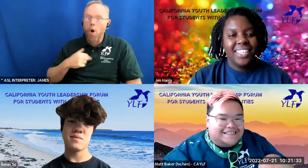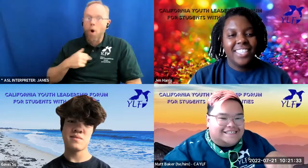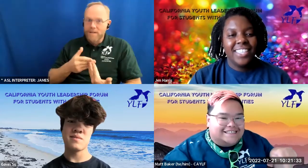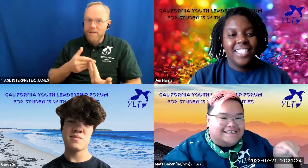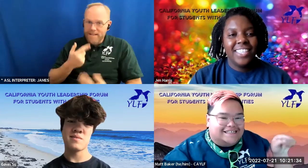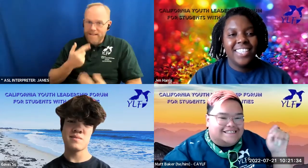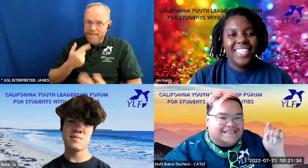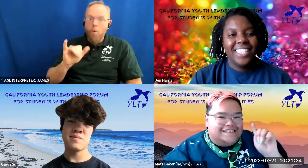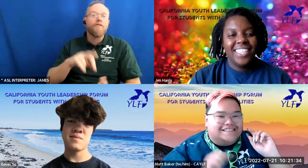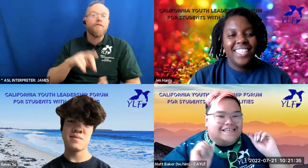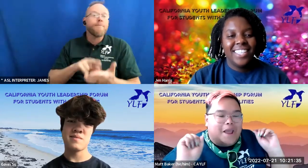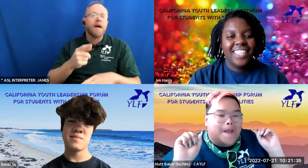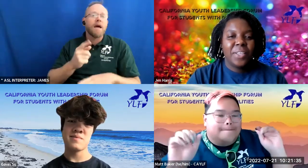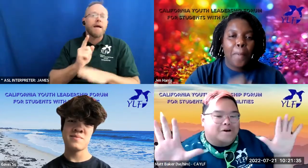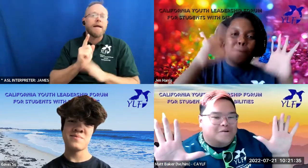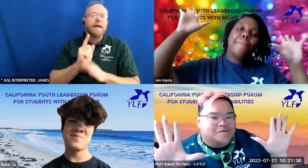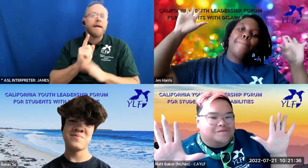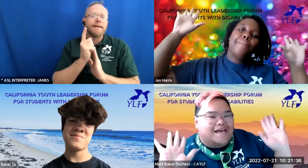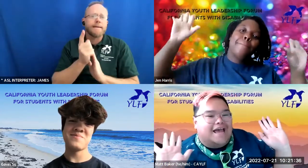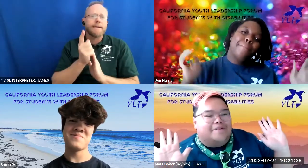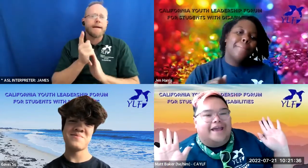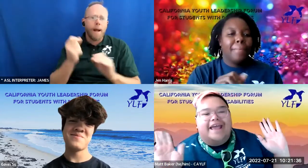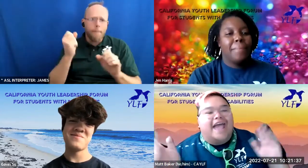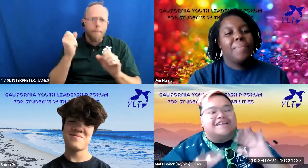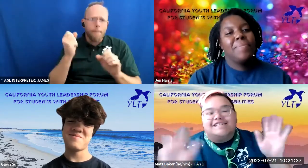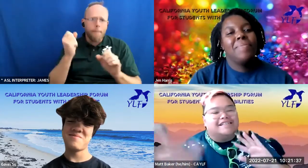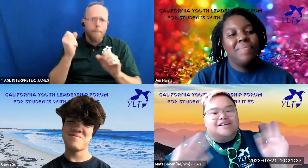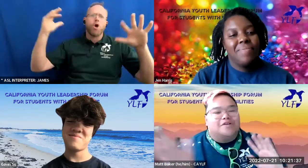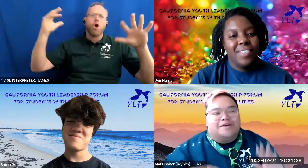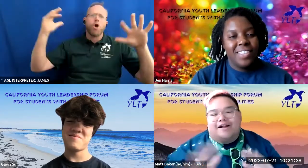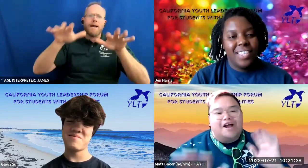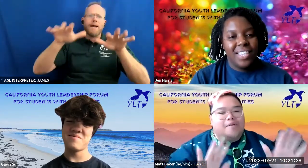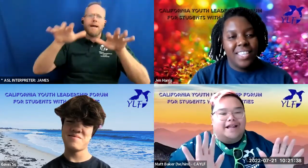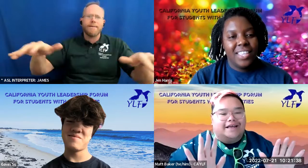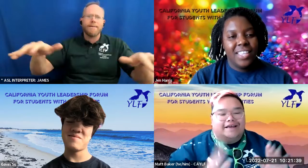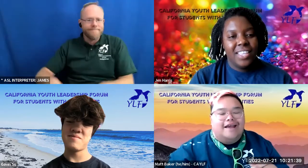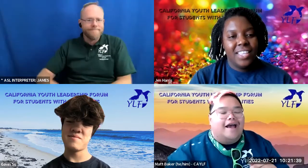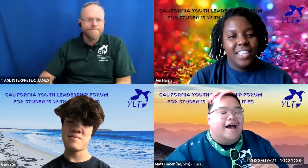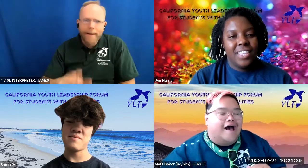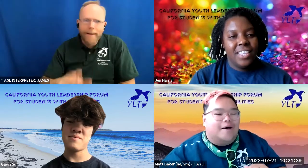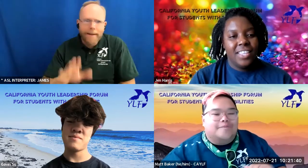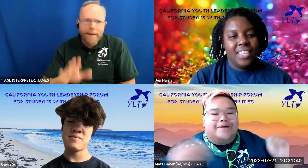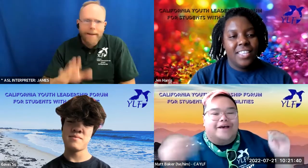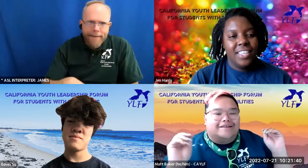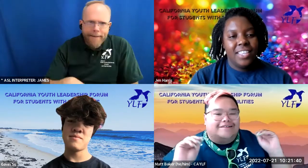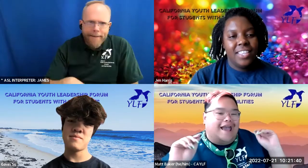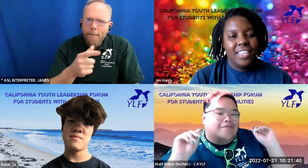tick tick tick tick tick boom dynamite and the ticks don't really matter how many um but yeah